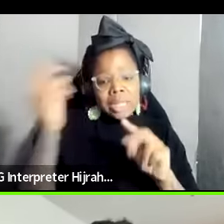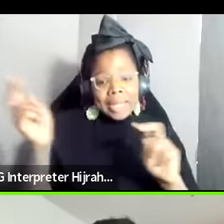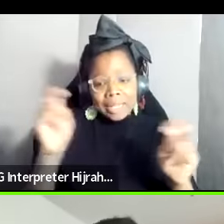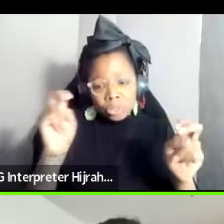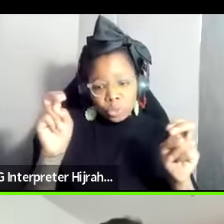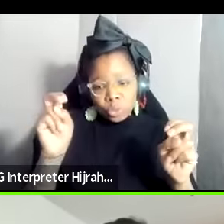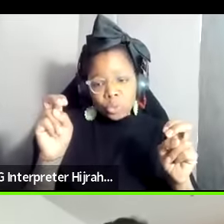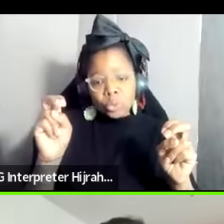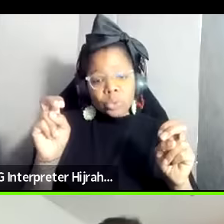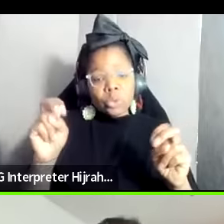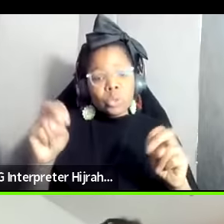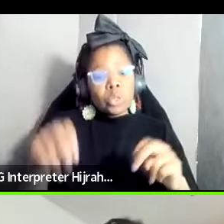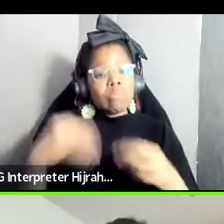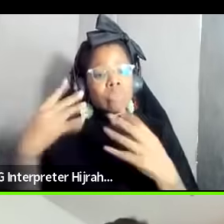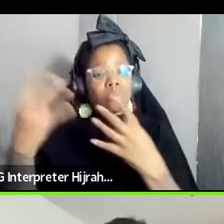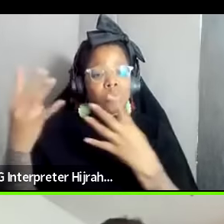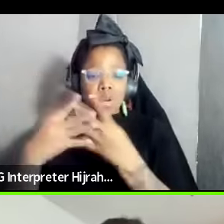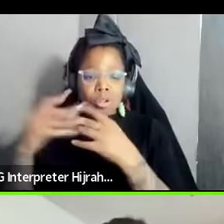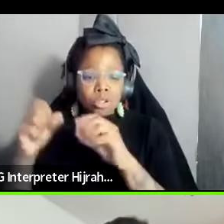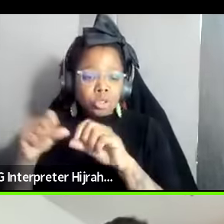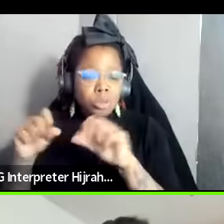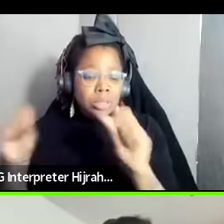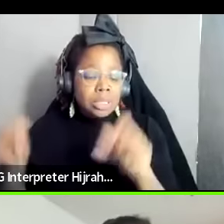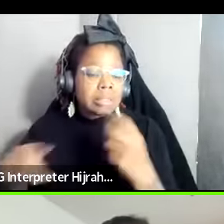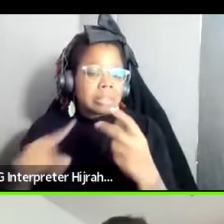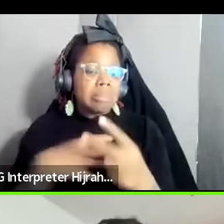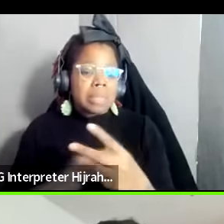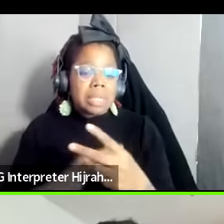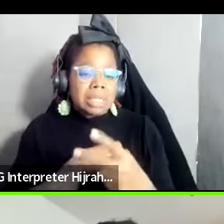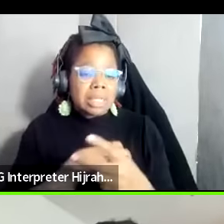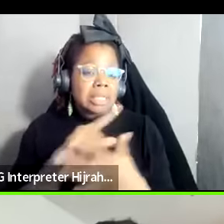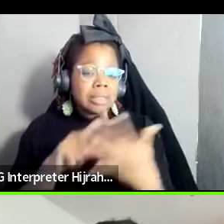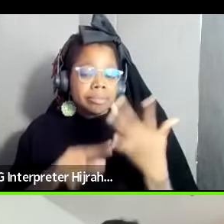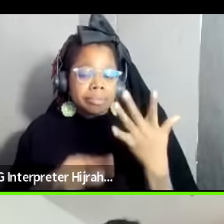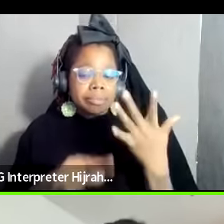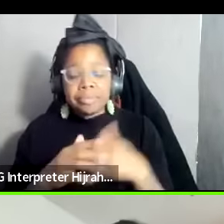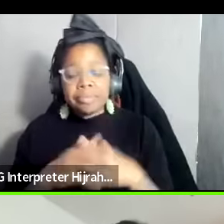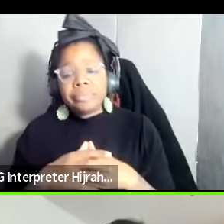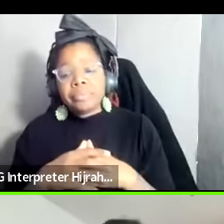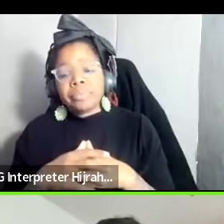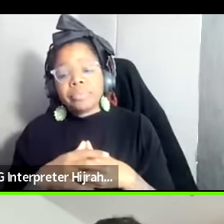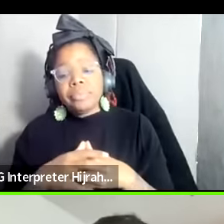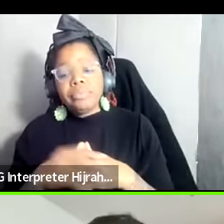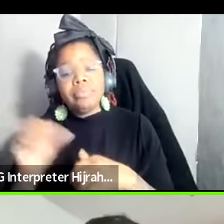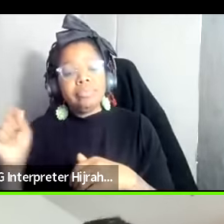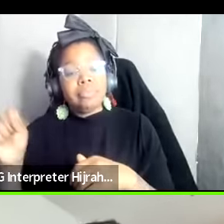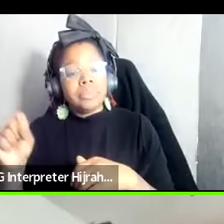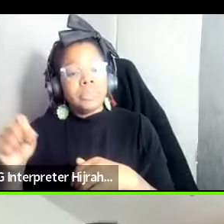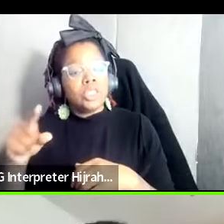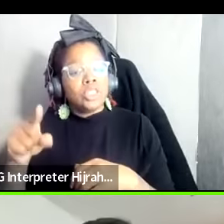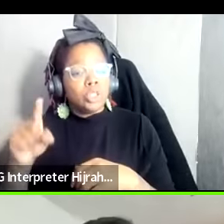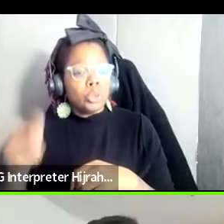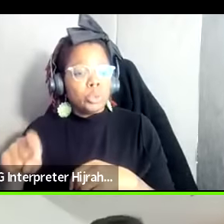the carceral system policing etc etc um that yeah you should throw down with and then it's given